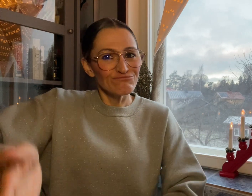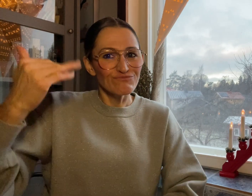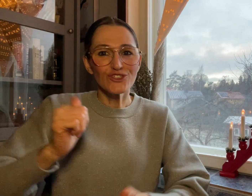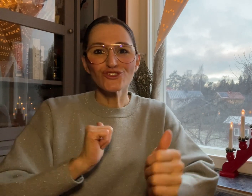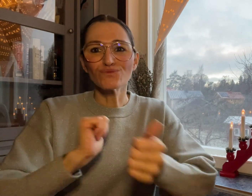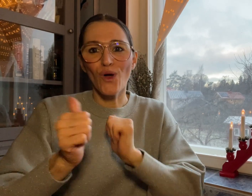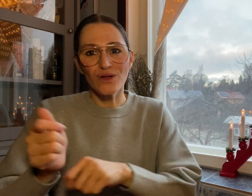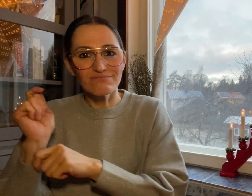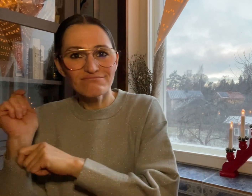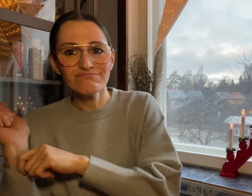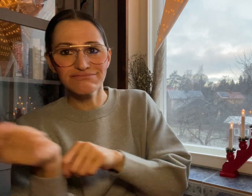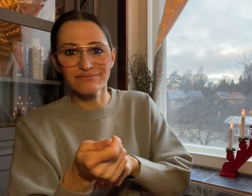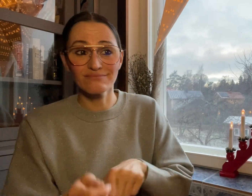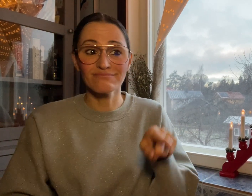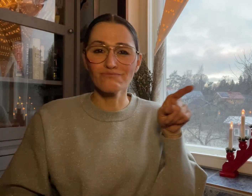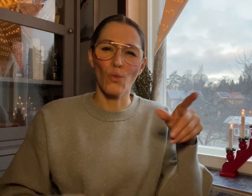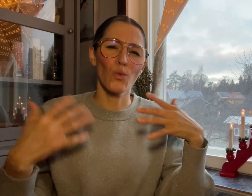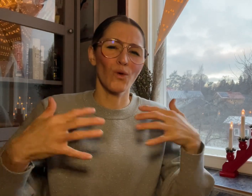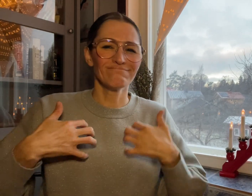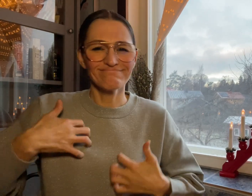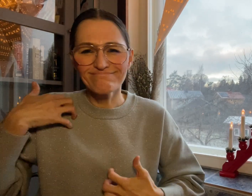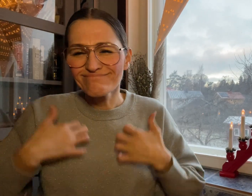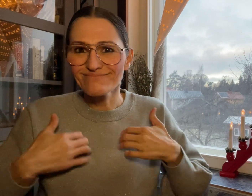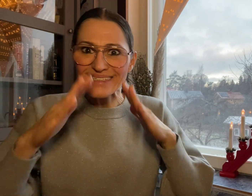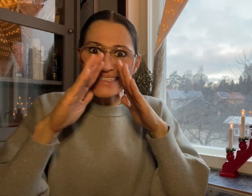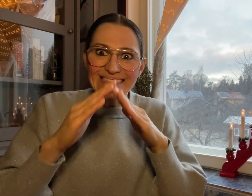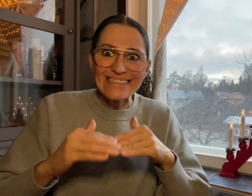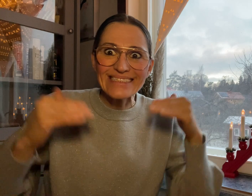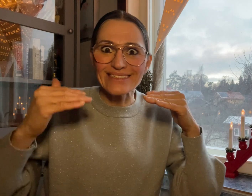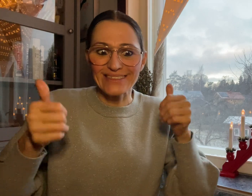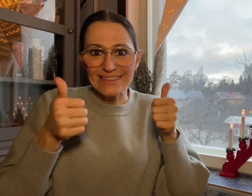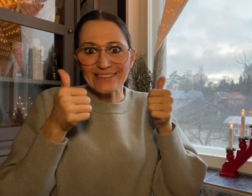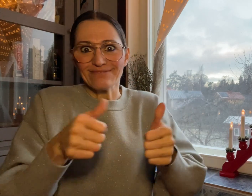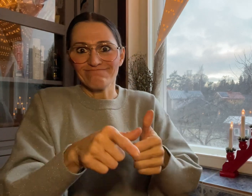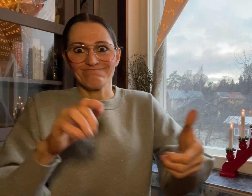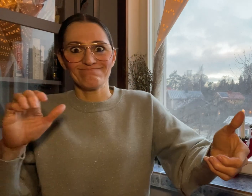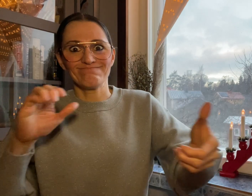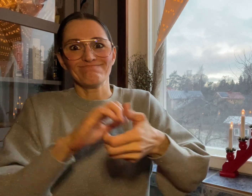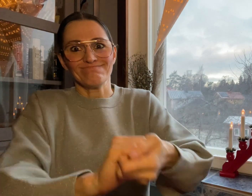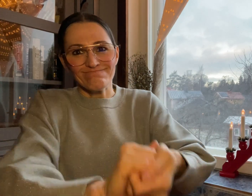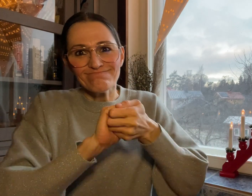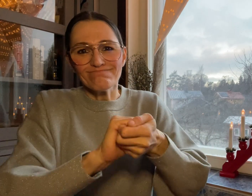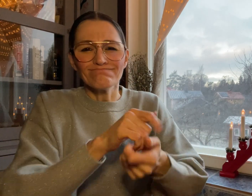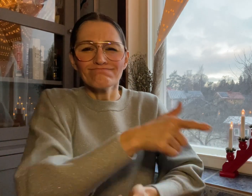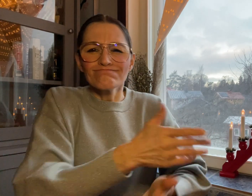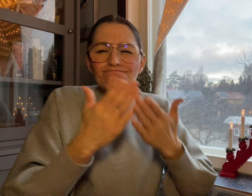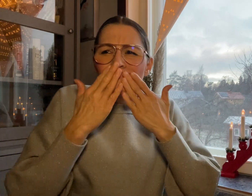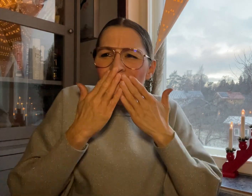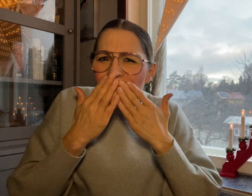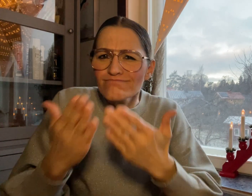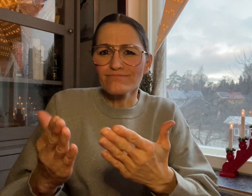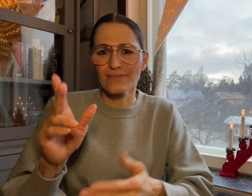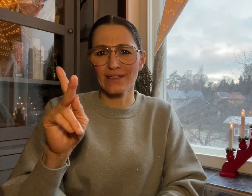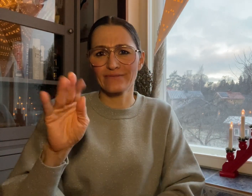who is also a former cricketer is excited about the partnership,